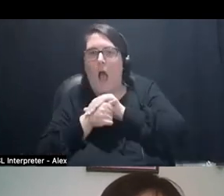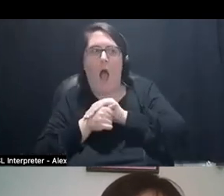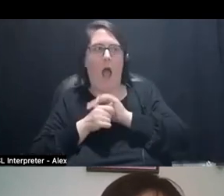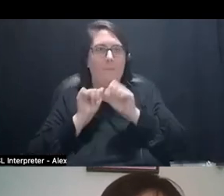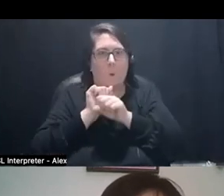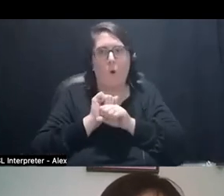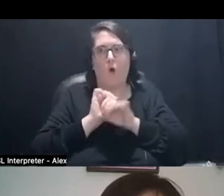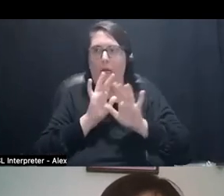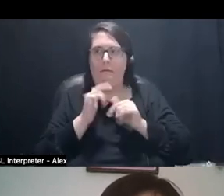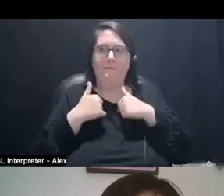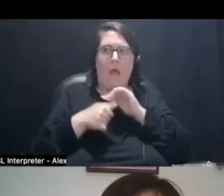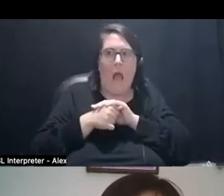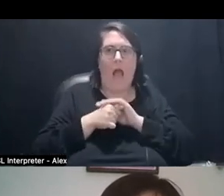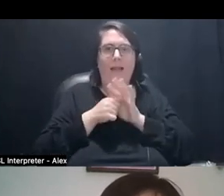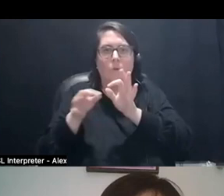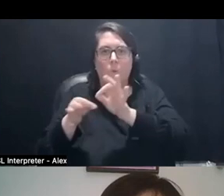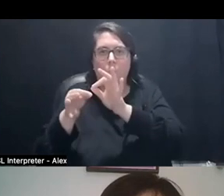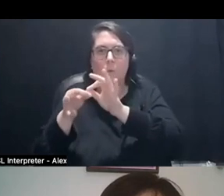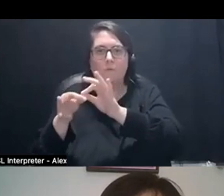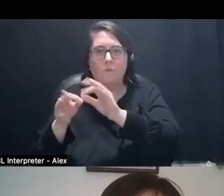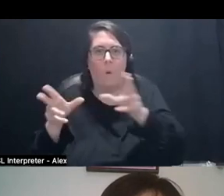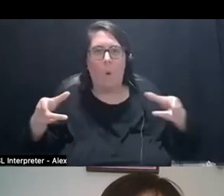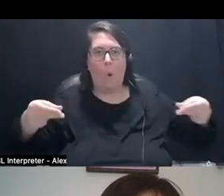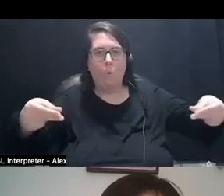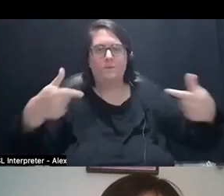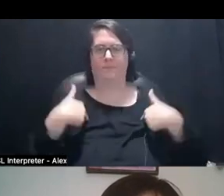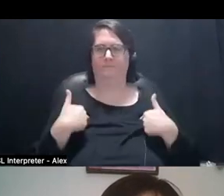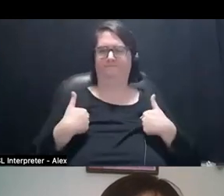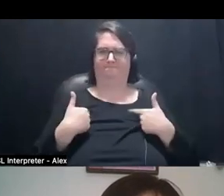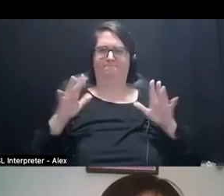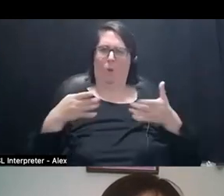When I, when you close it up. And so yeah, I'm really excited about that and I'm excited